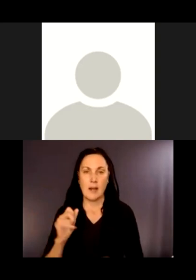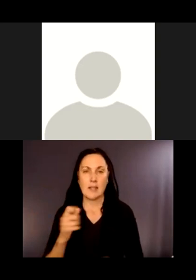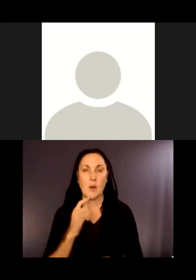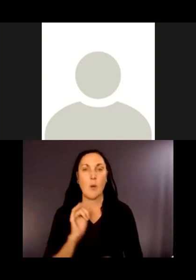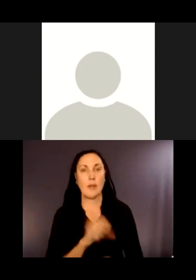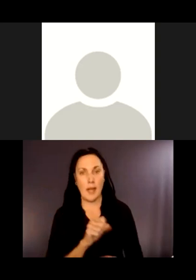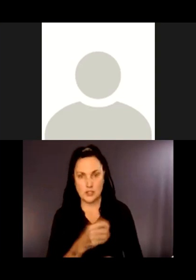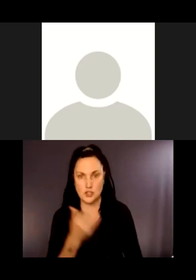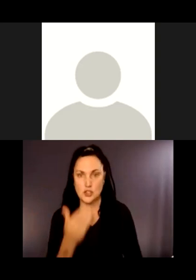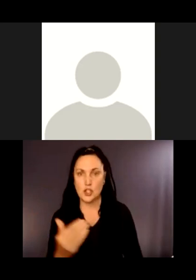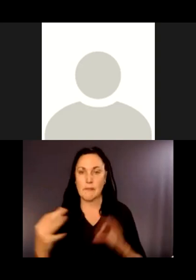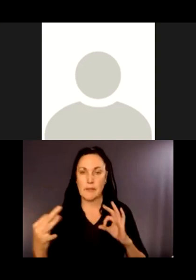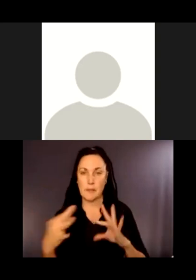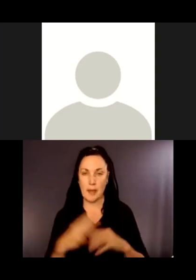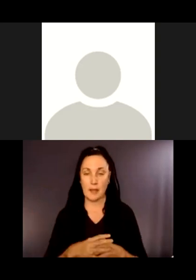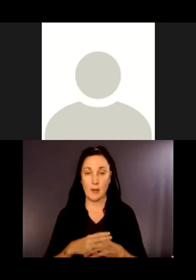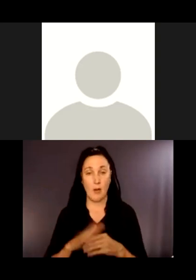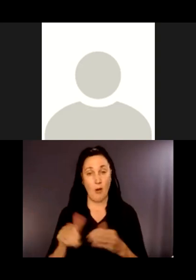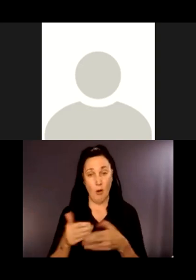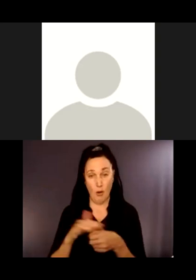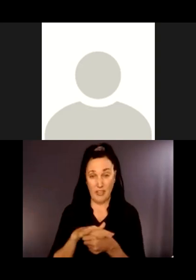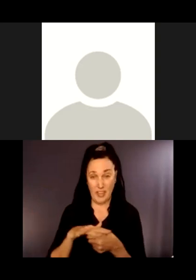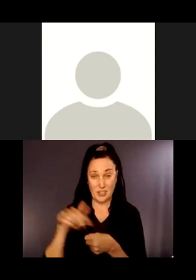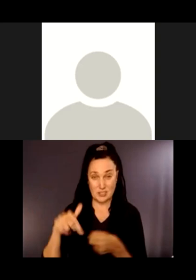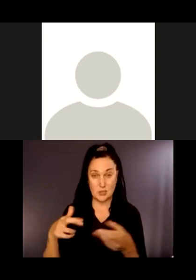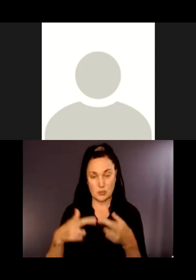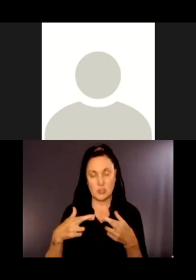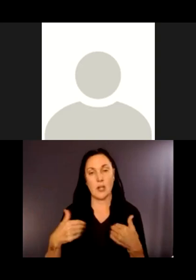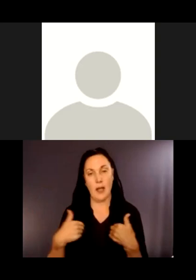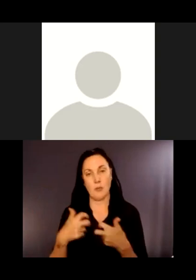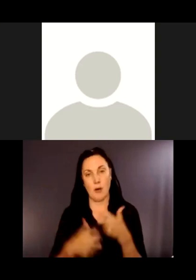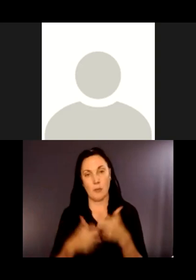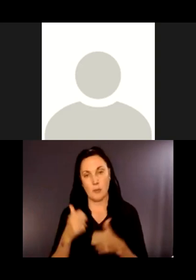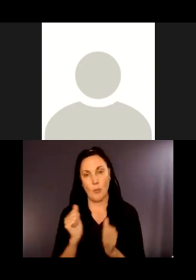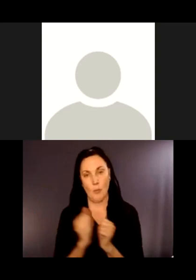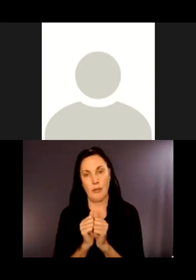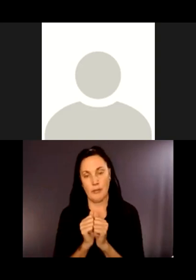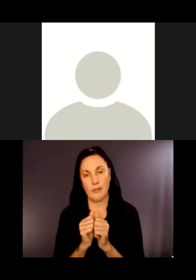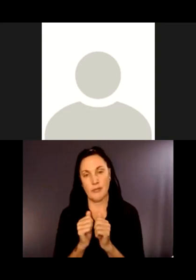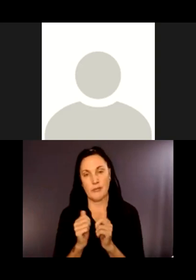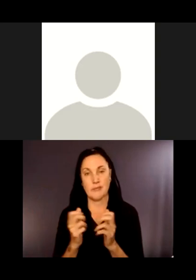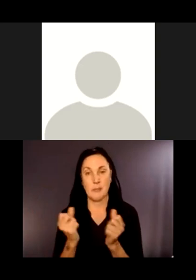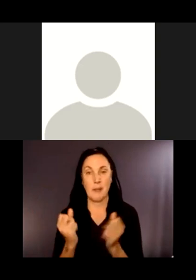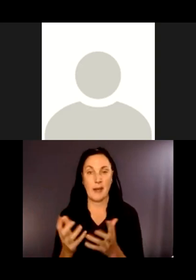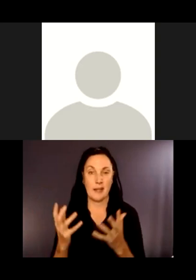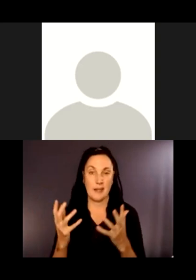All areas in this region have had issues with a lot of not appropriate park use.